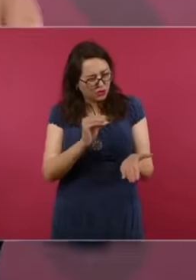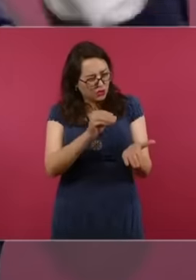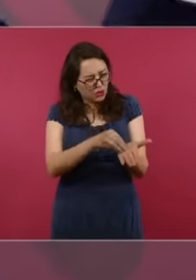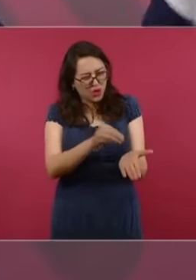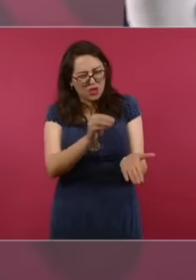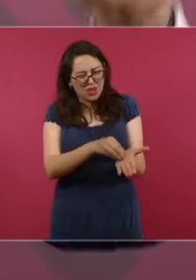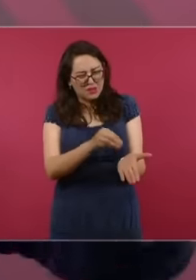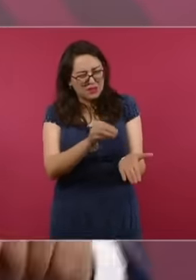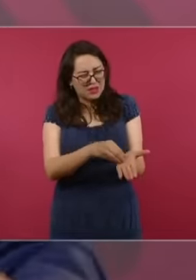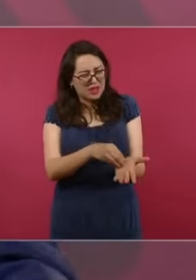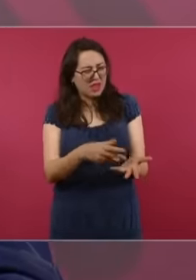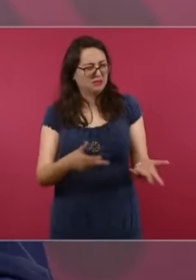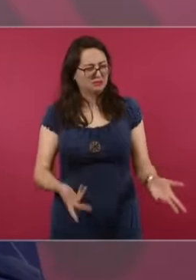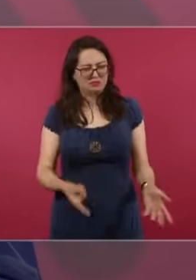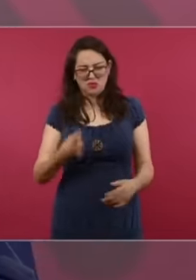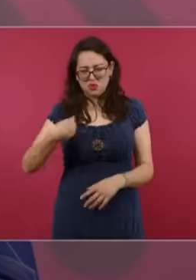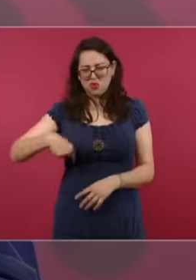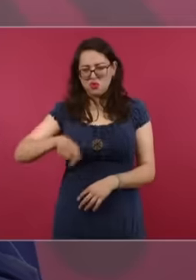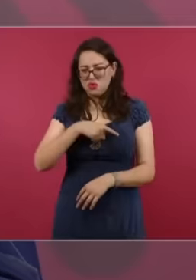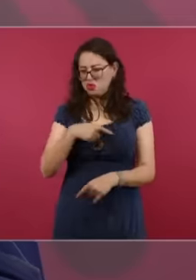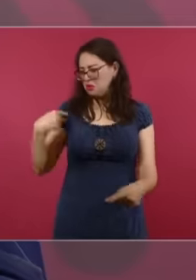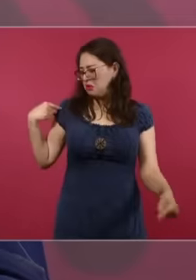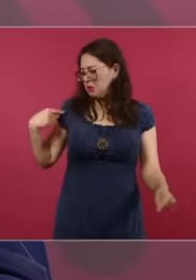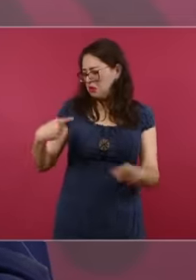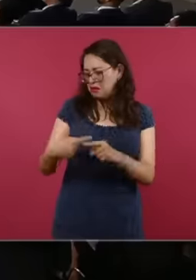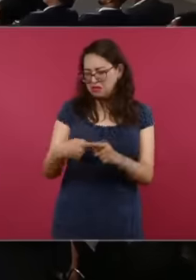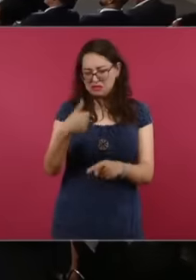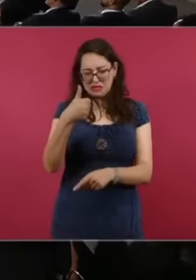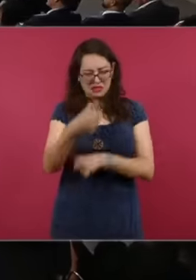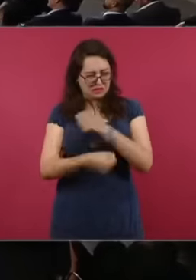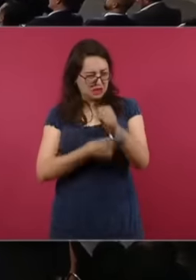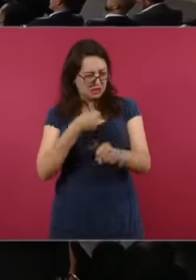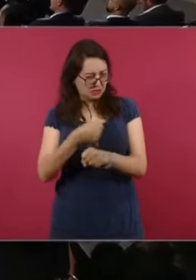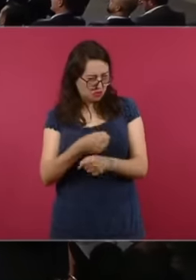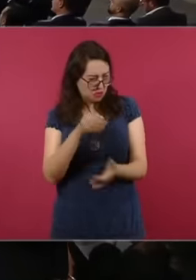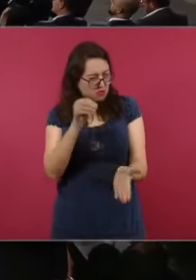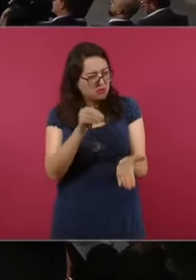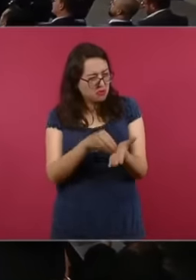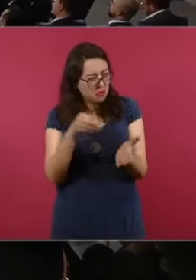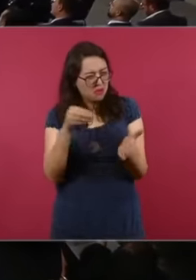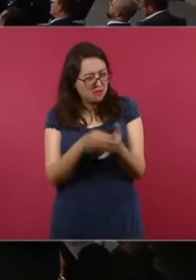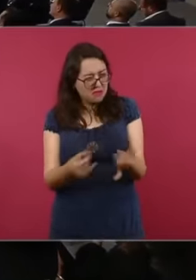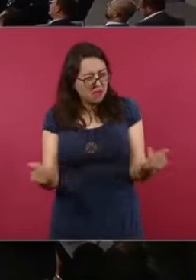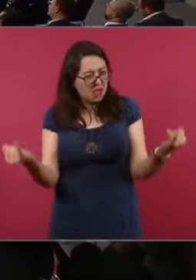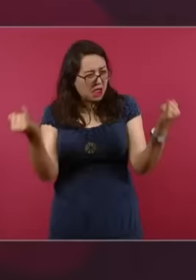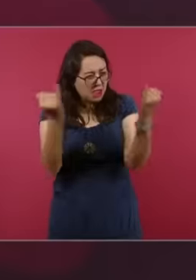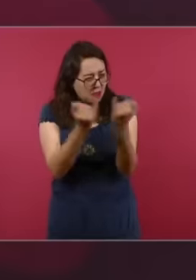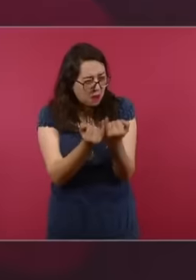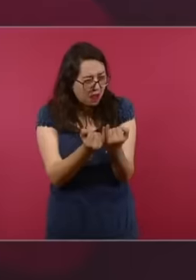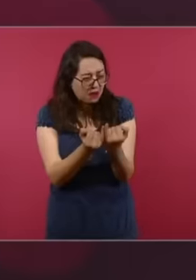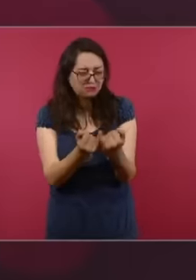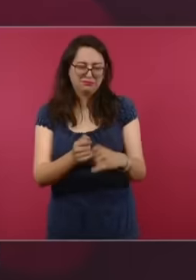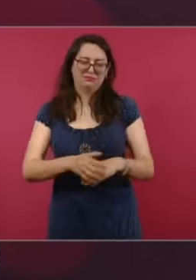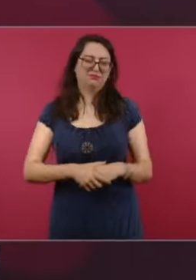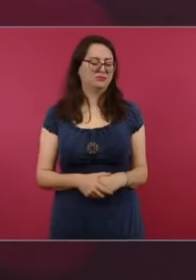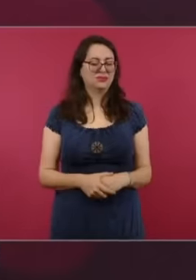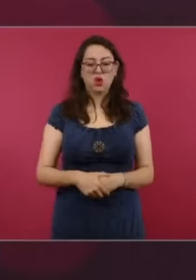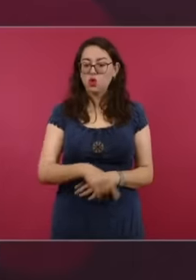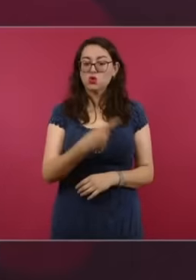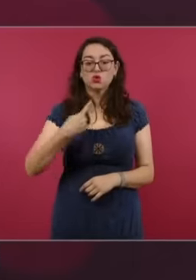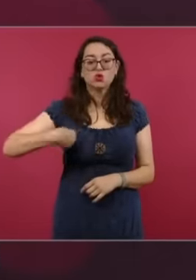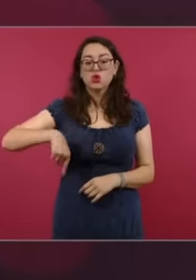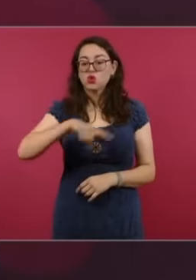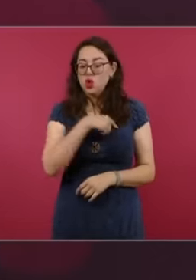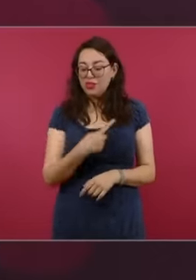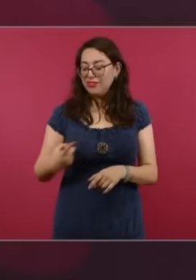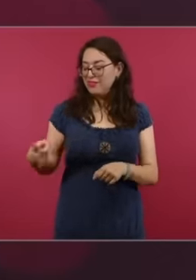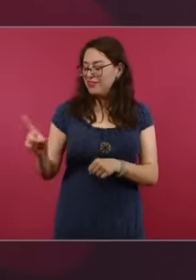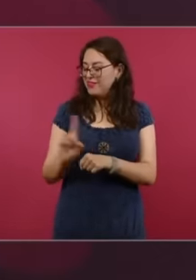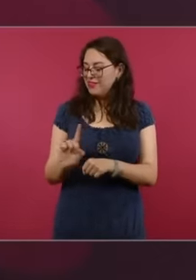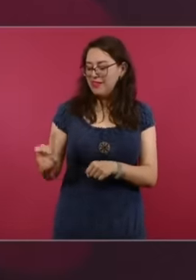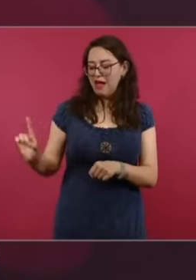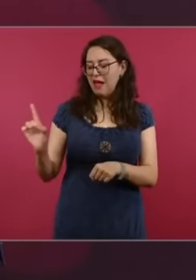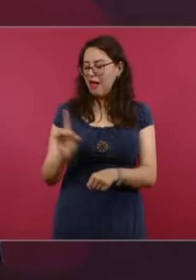the same if we hadn't dedicated ourselves completely to banishing